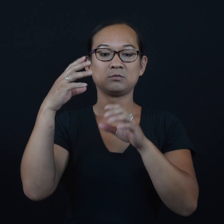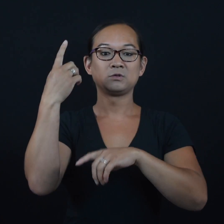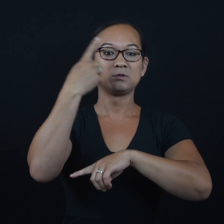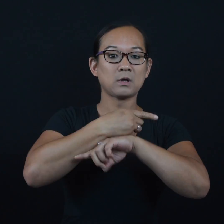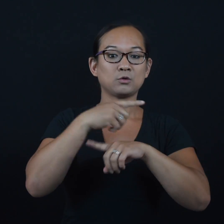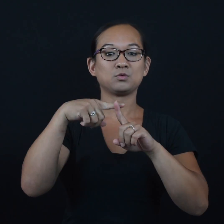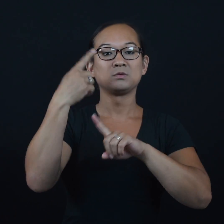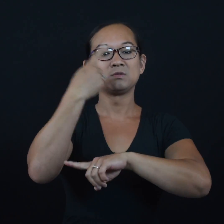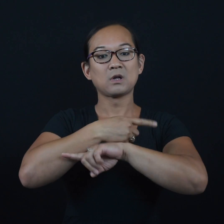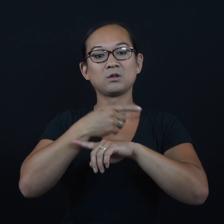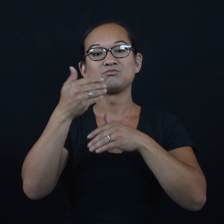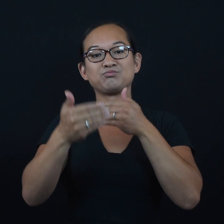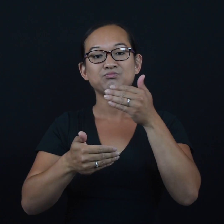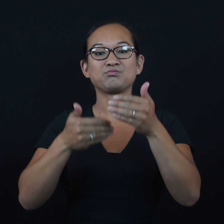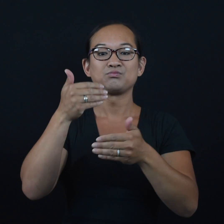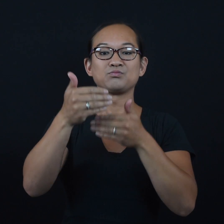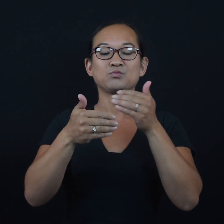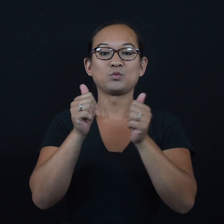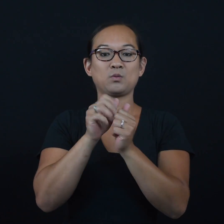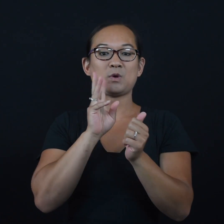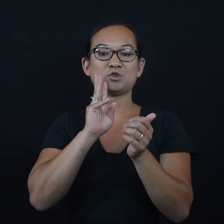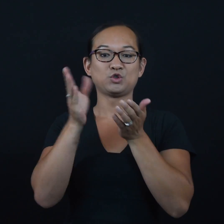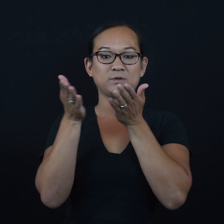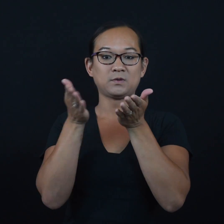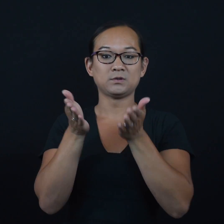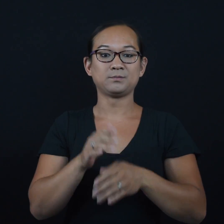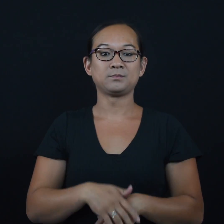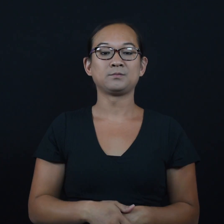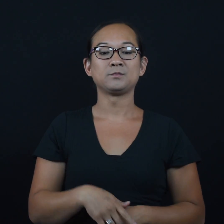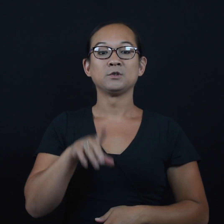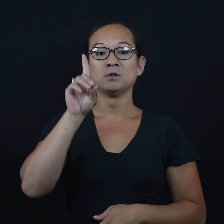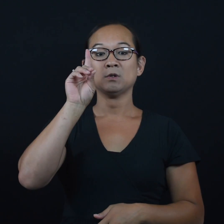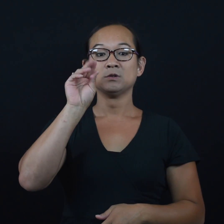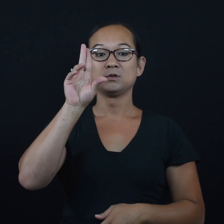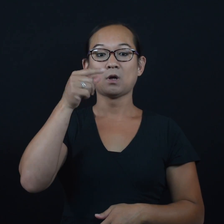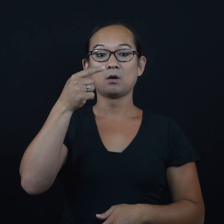in day-to-day water services.